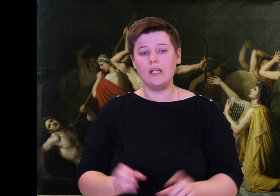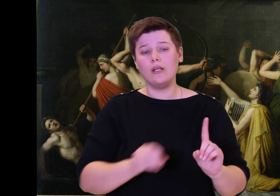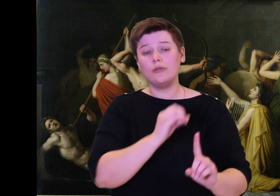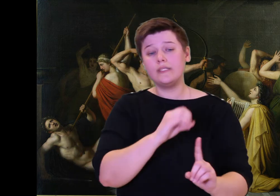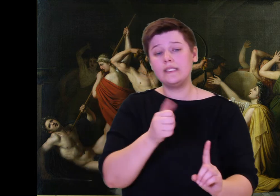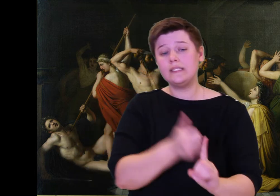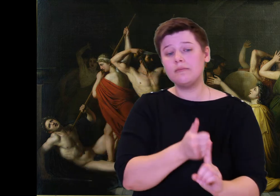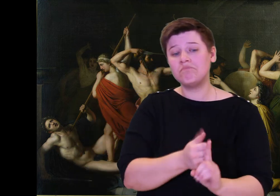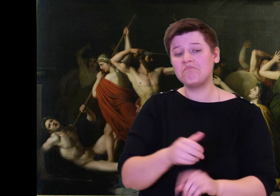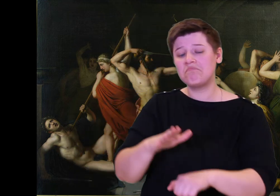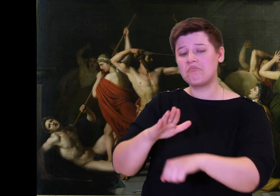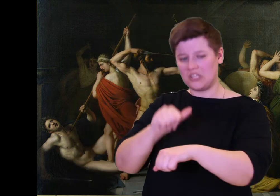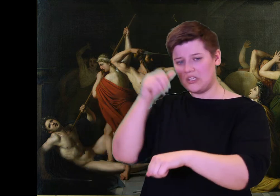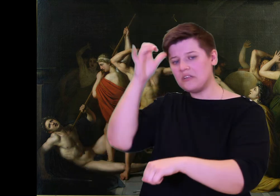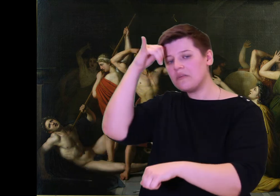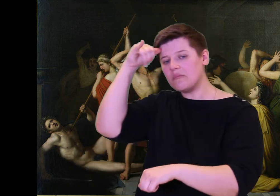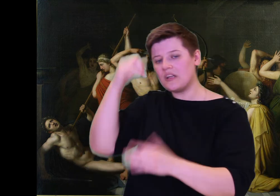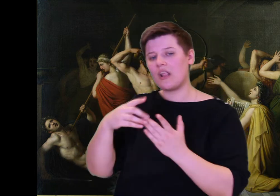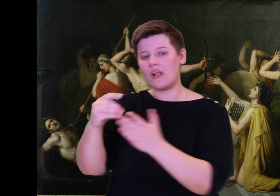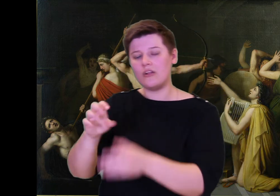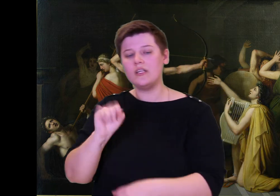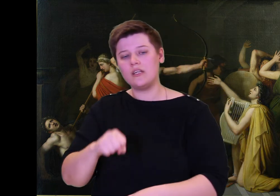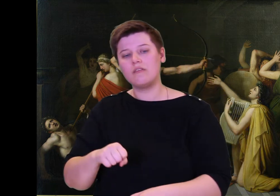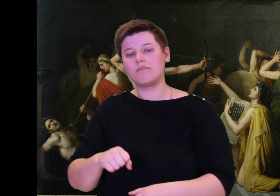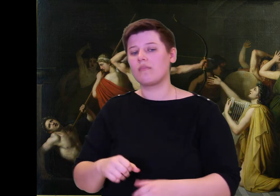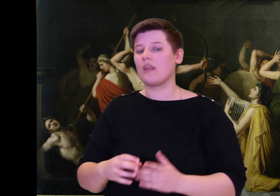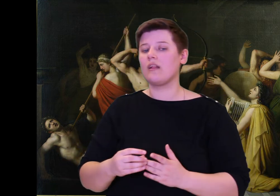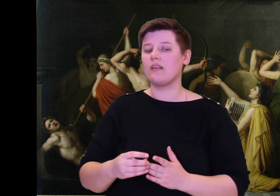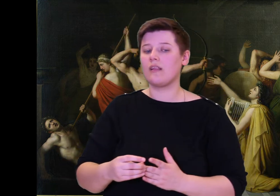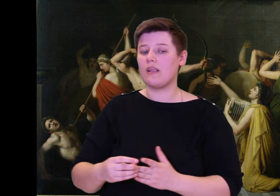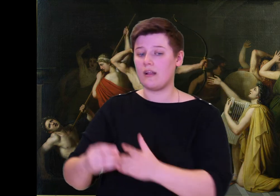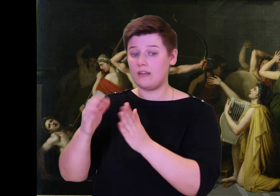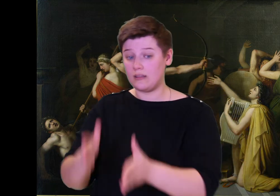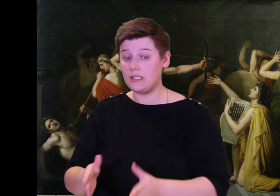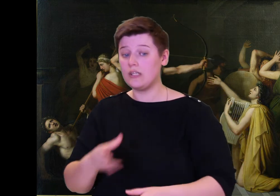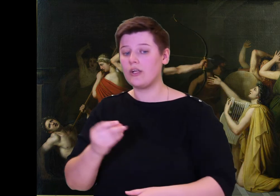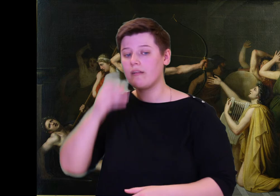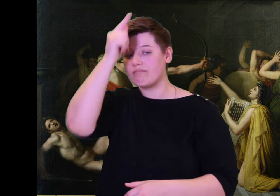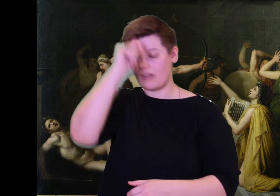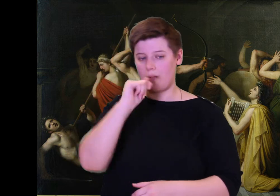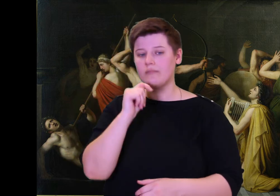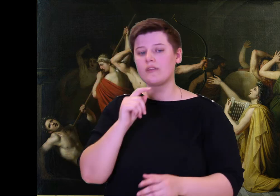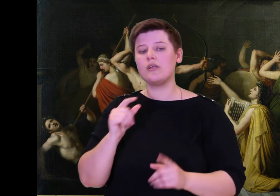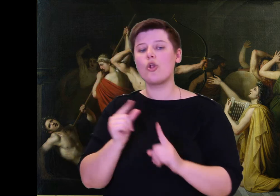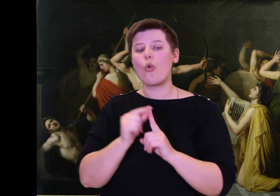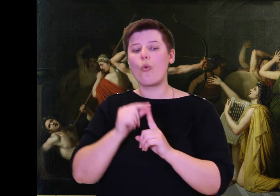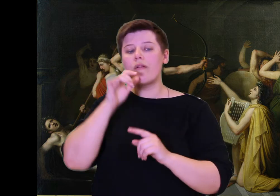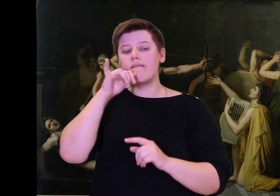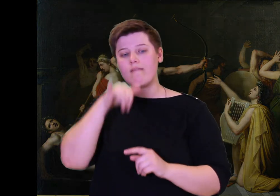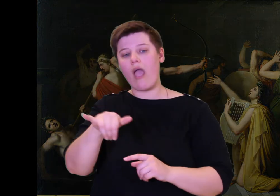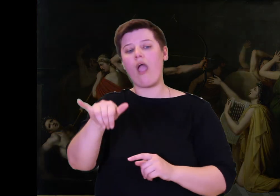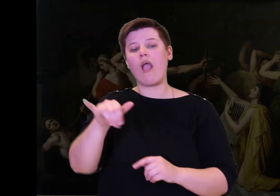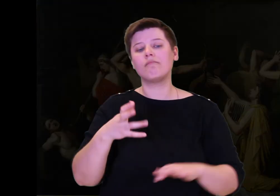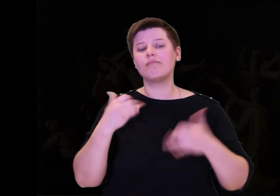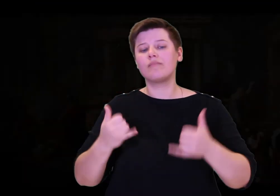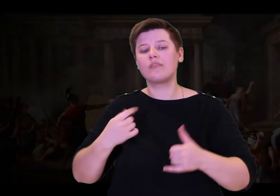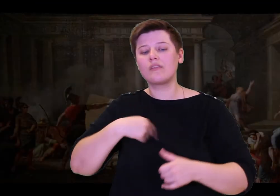Screaming filled the hall, as skulls were cracked; the whole floor ran with blood.